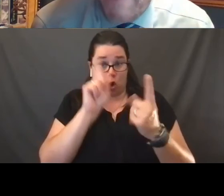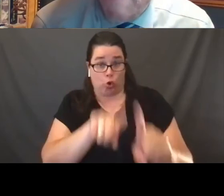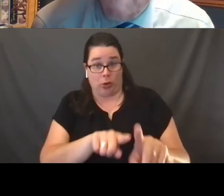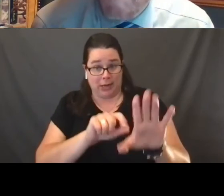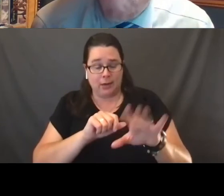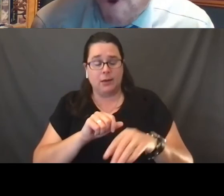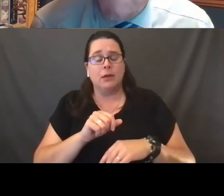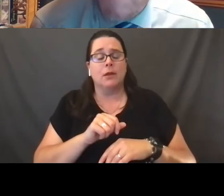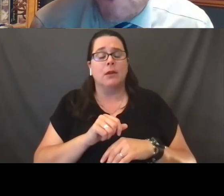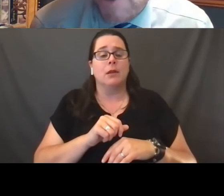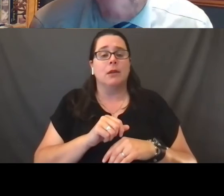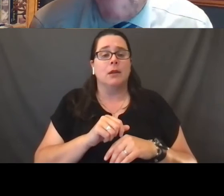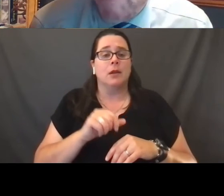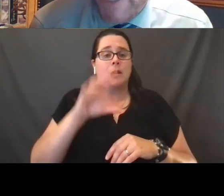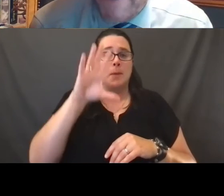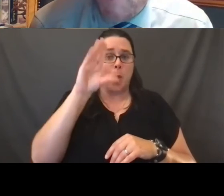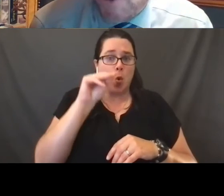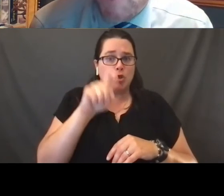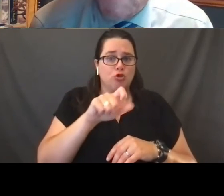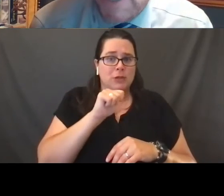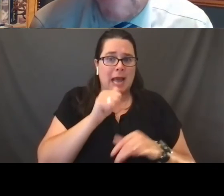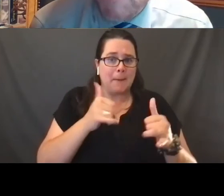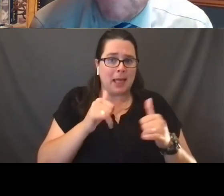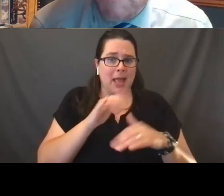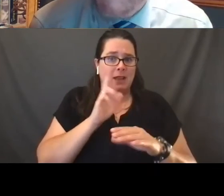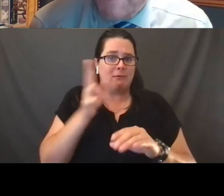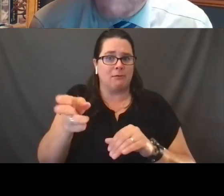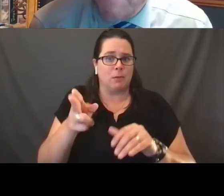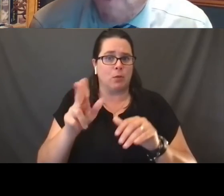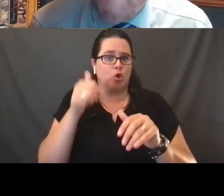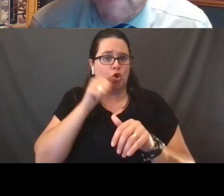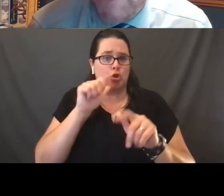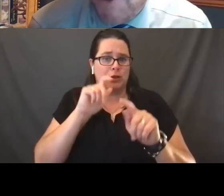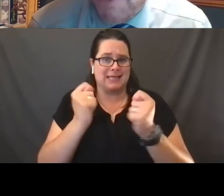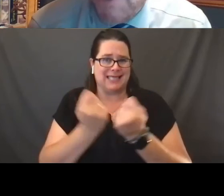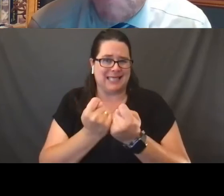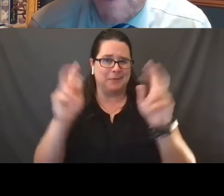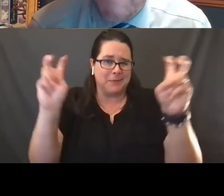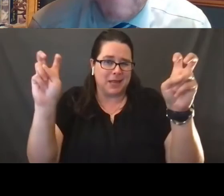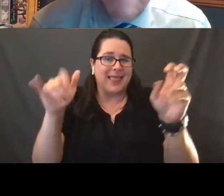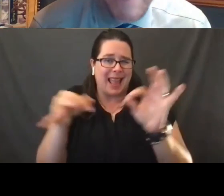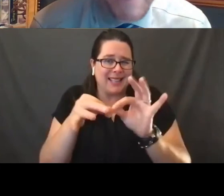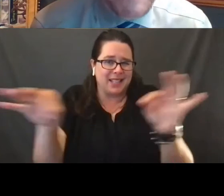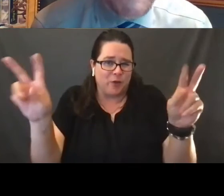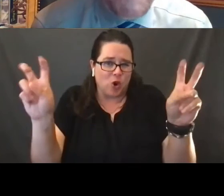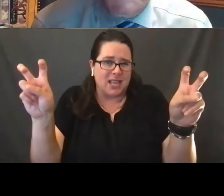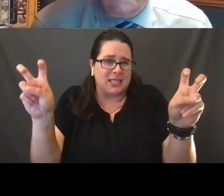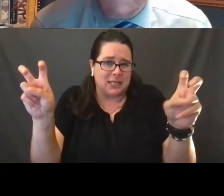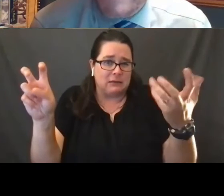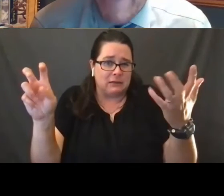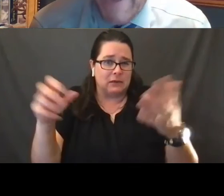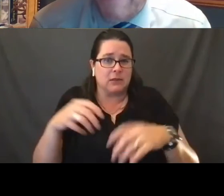that boys should not be playing on girls teams, right? That's how you often hear this, right? And those who would attack